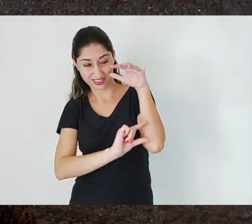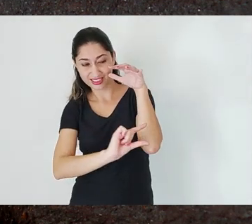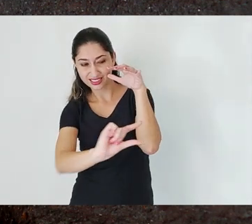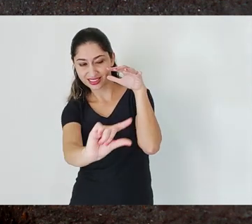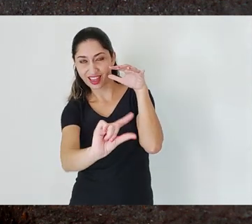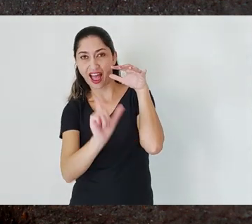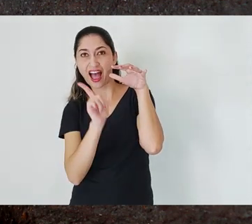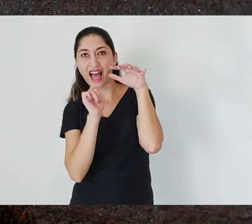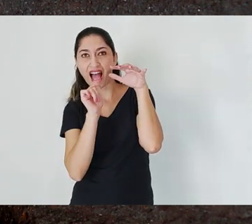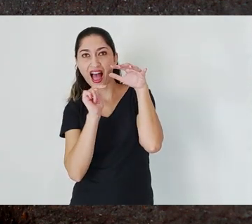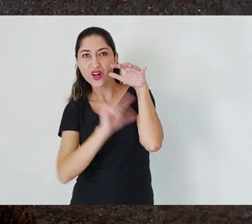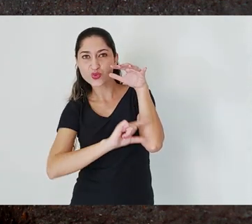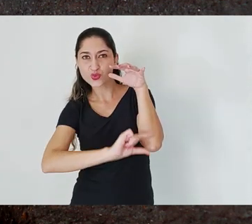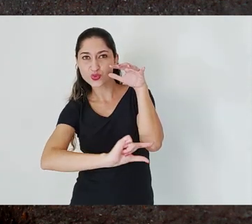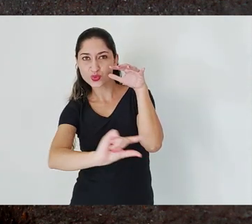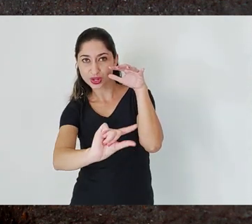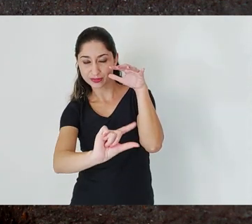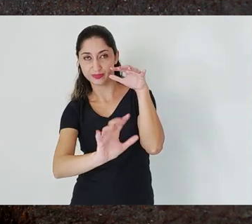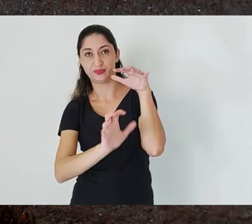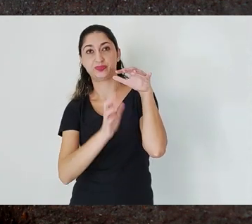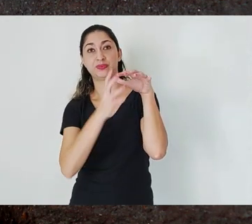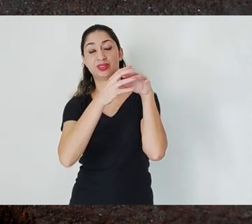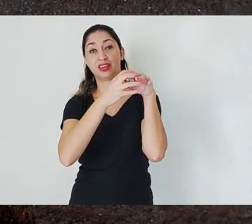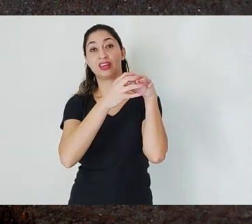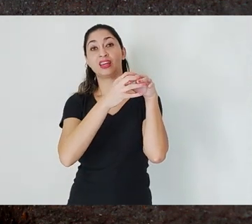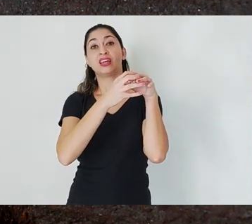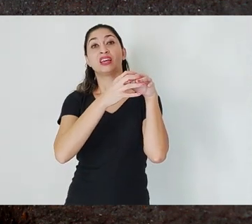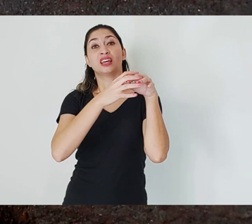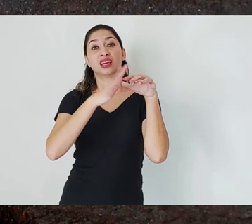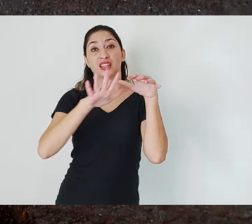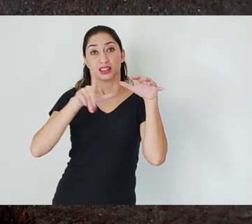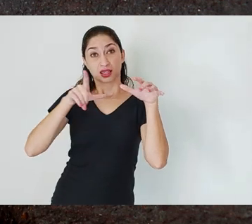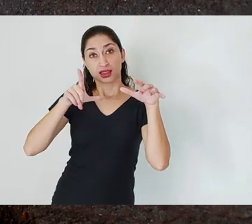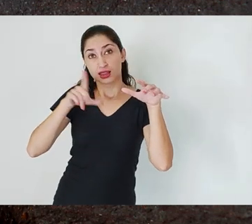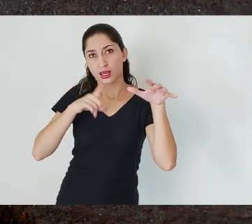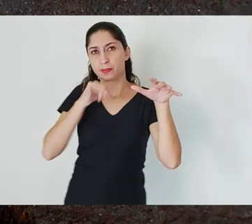where this does not exist and rainwater quickly flows into the river.